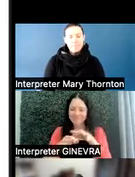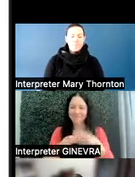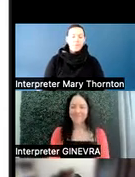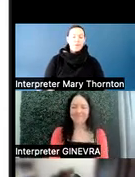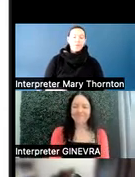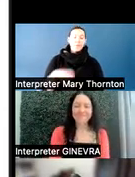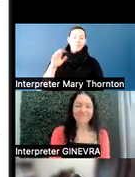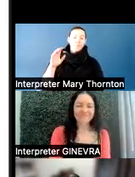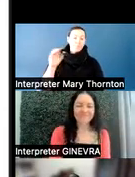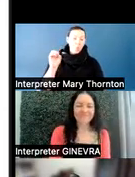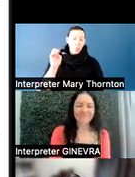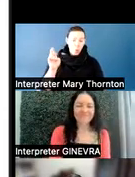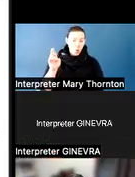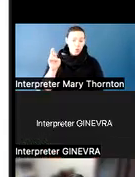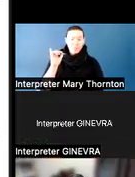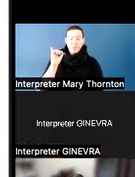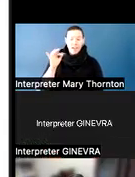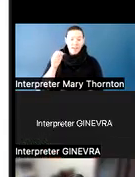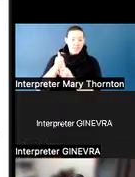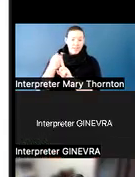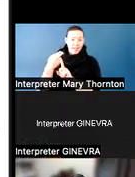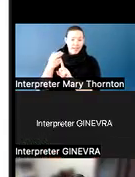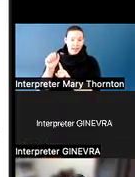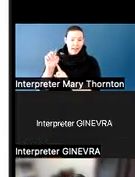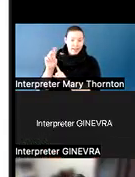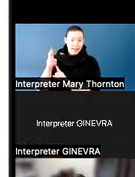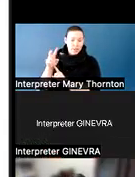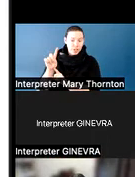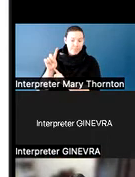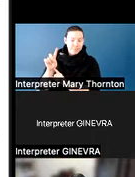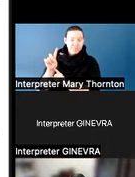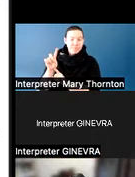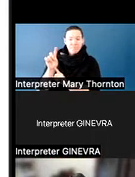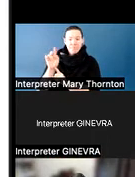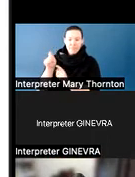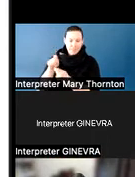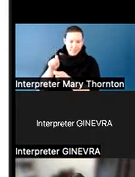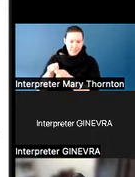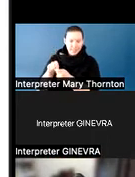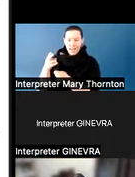especially the hyperactive presentation-- when we ask them to sit still at their desk--